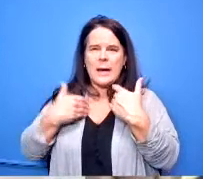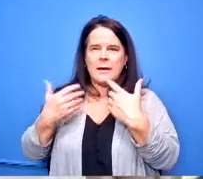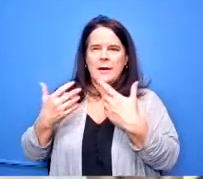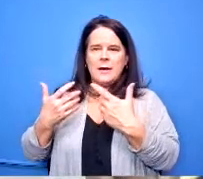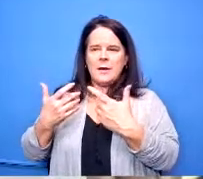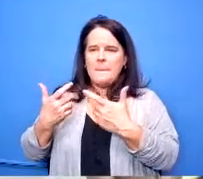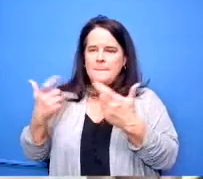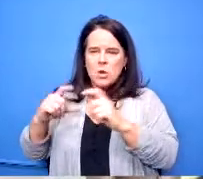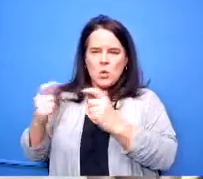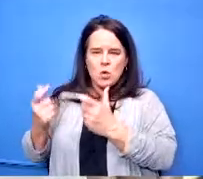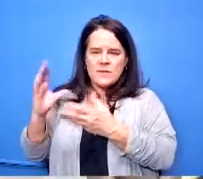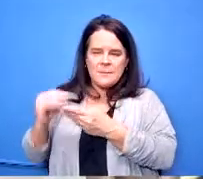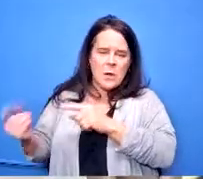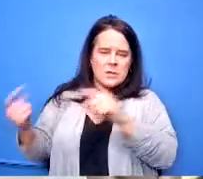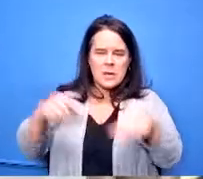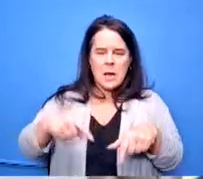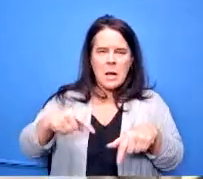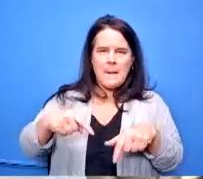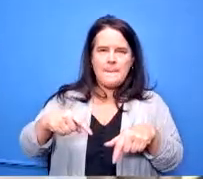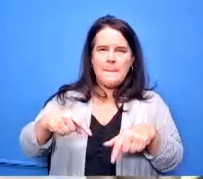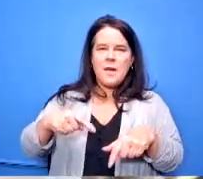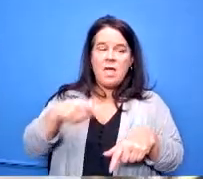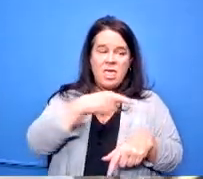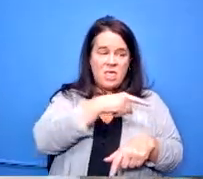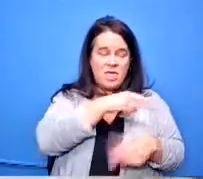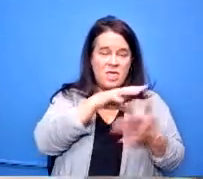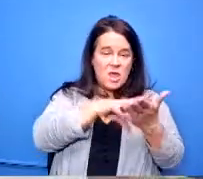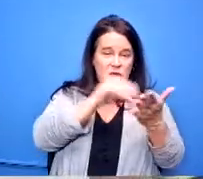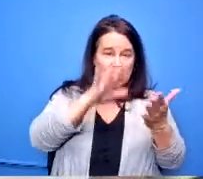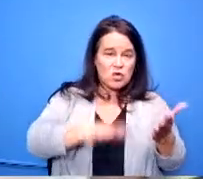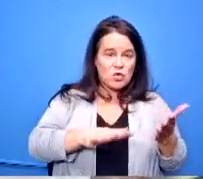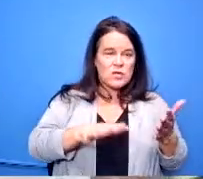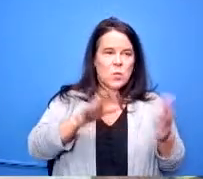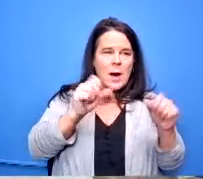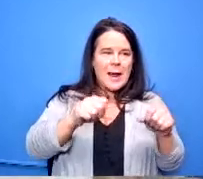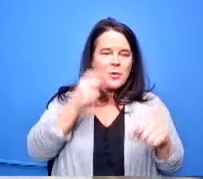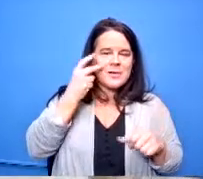and the kids got to experience what carpentry would look like what what culinary looked like